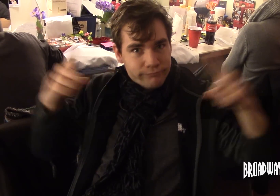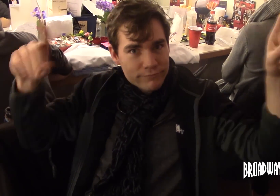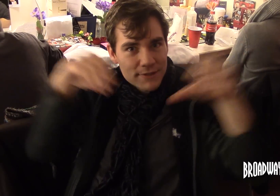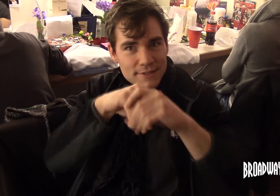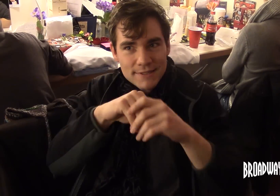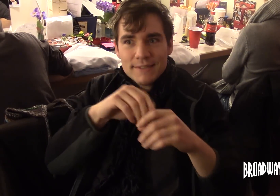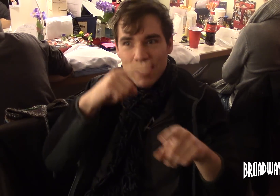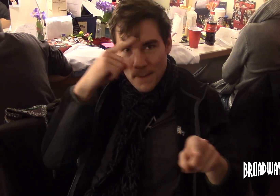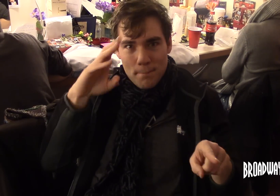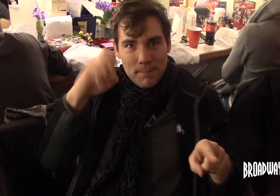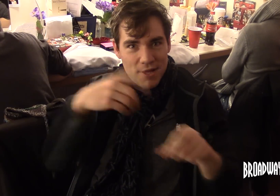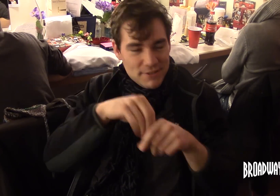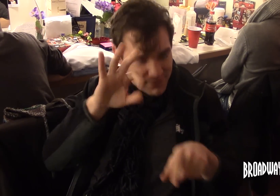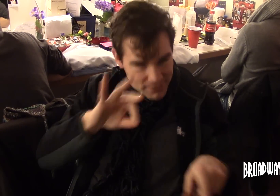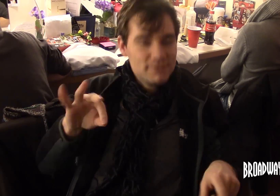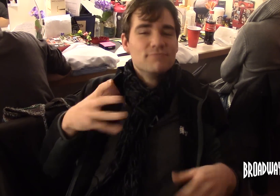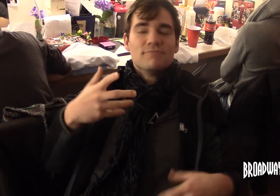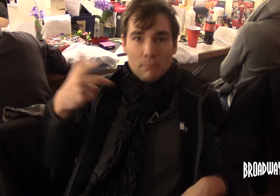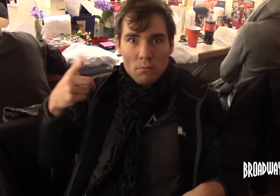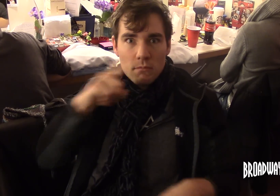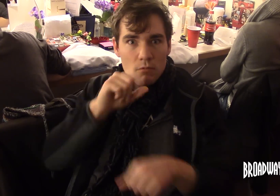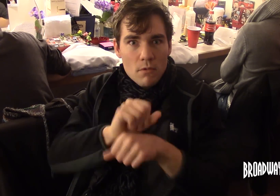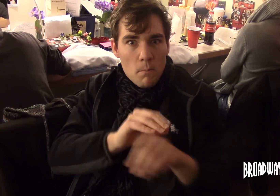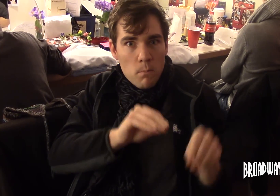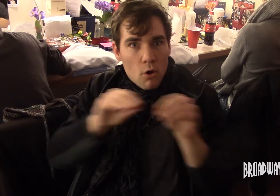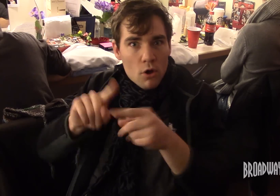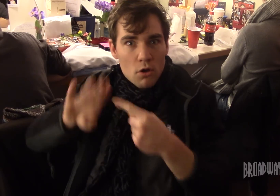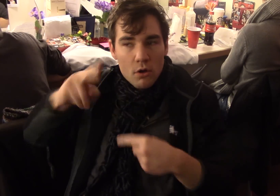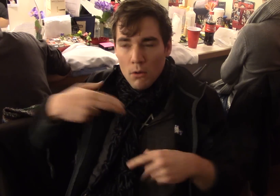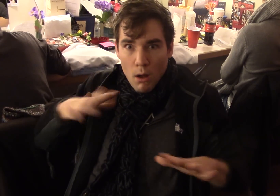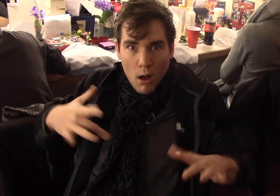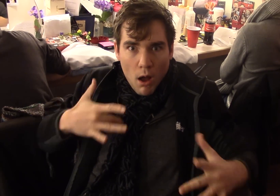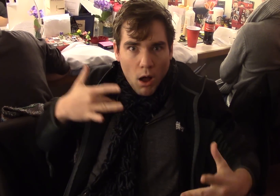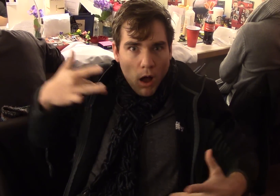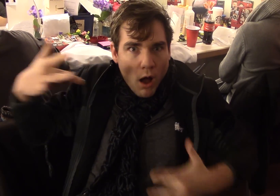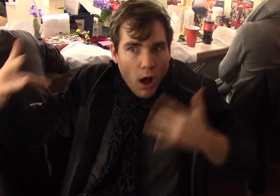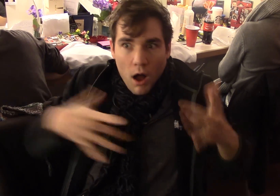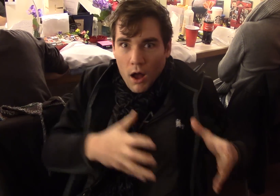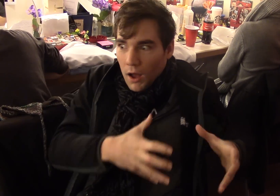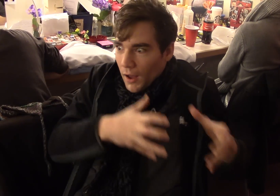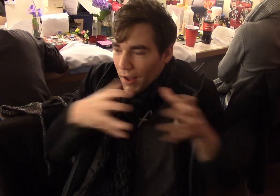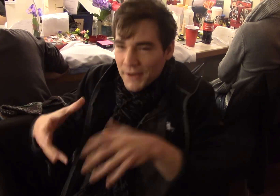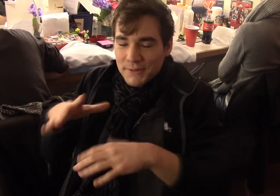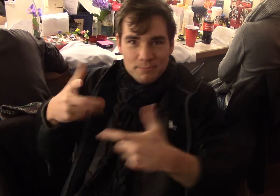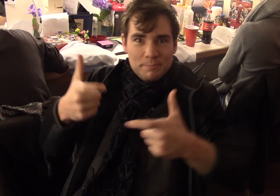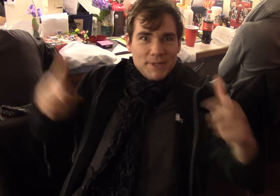and sure enough, it was successful enough to move from our little 99 seat theater to the big stage,